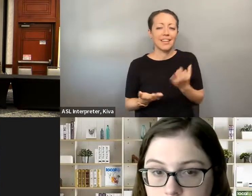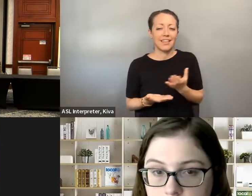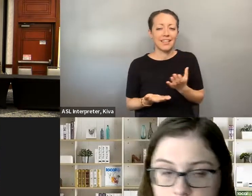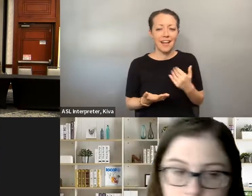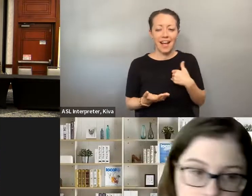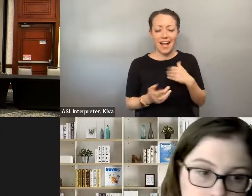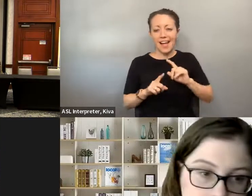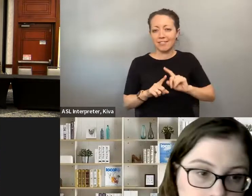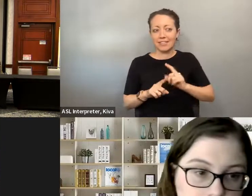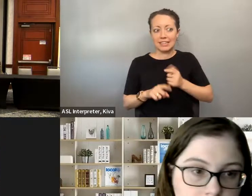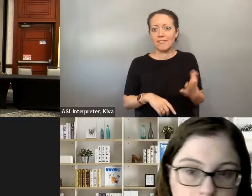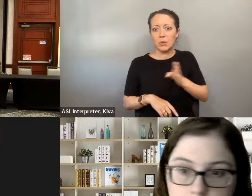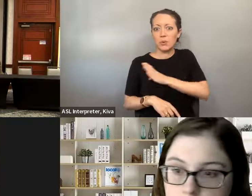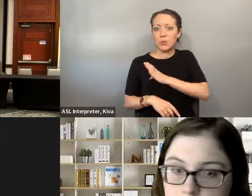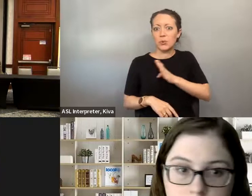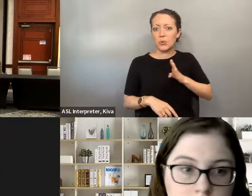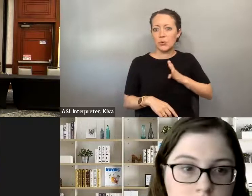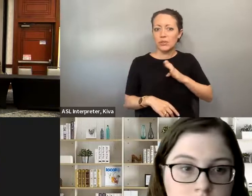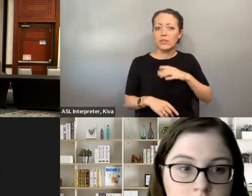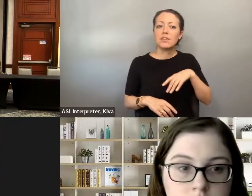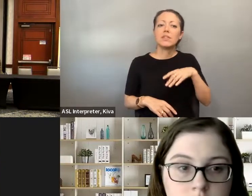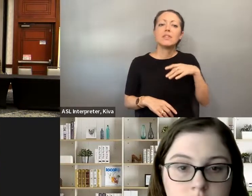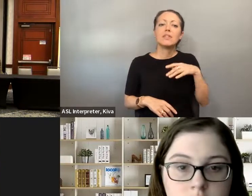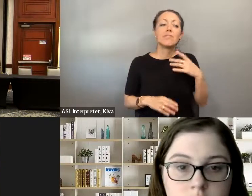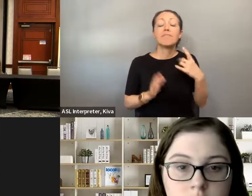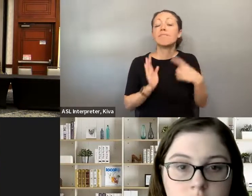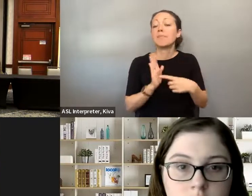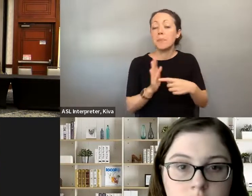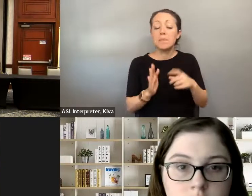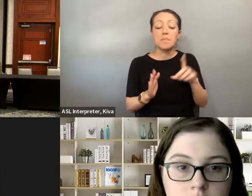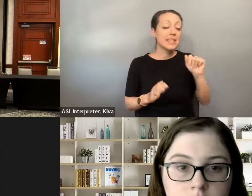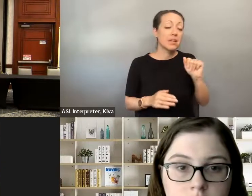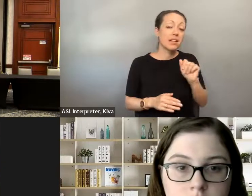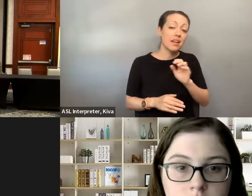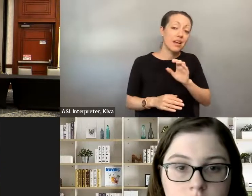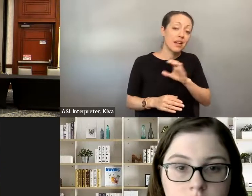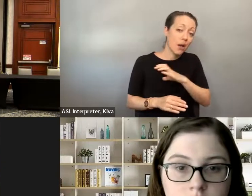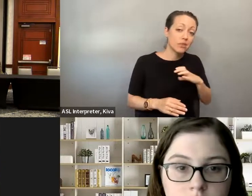school, high school, college, just getting to learn the whole different process and we have different -- in Just give to learn the whole different process, and and what we have different in Jacksonville we have different boards that are based on, you know, to like we have the disability. Council. We have this panic.